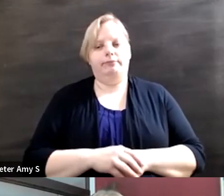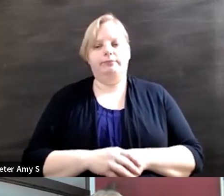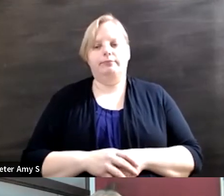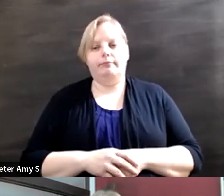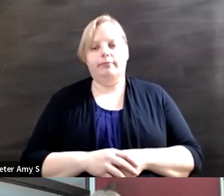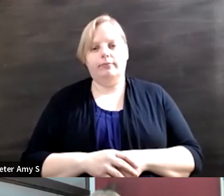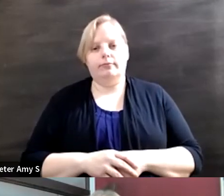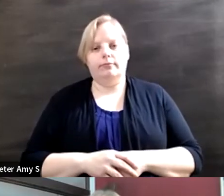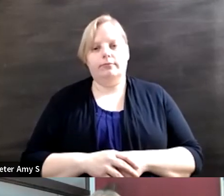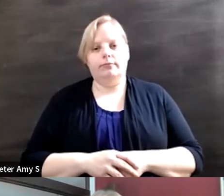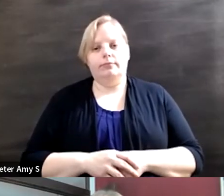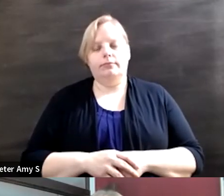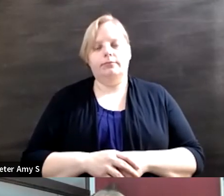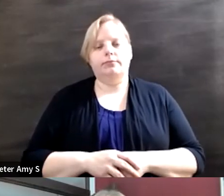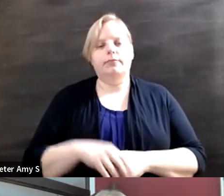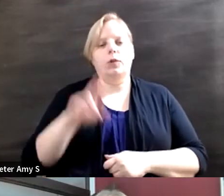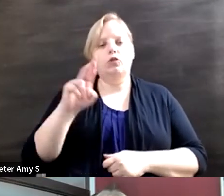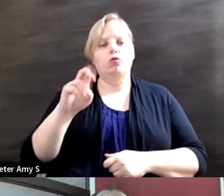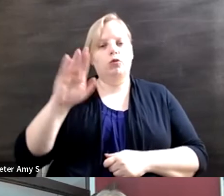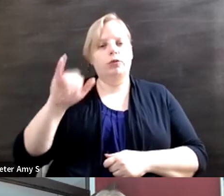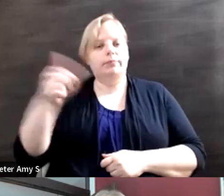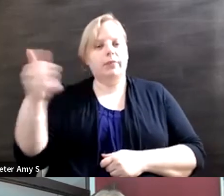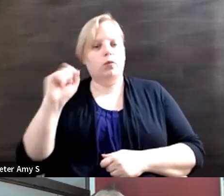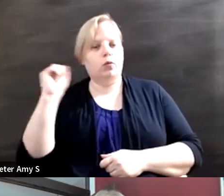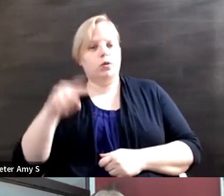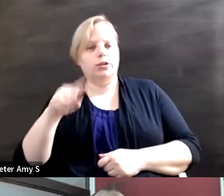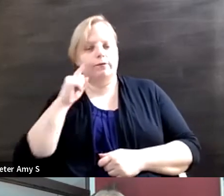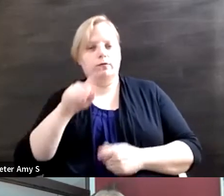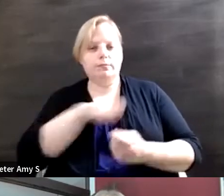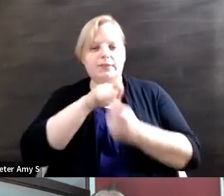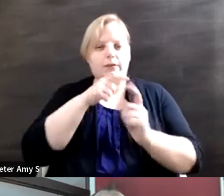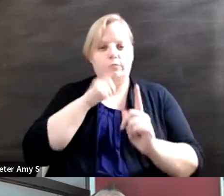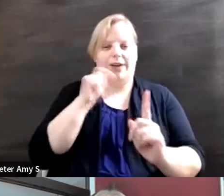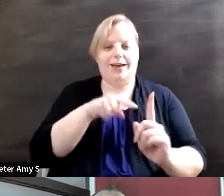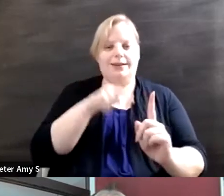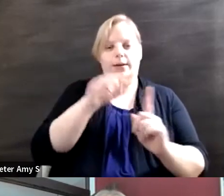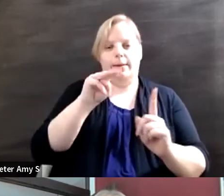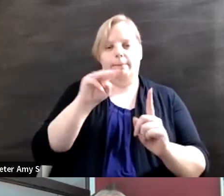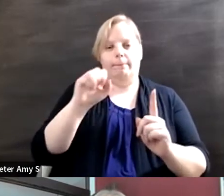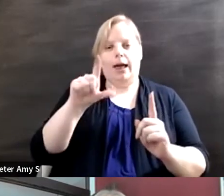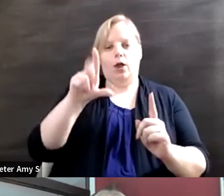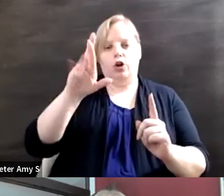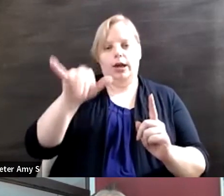We have another audience question specifically for Mallory. So can we talk a little bit